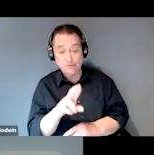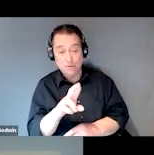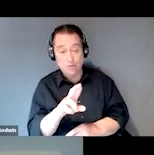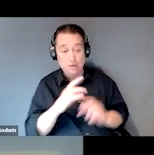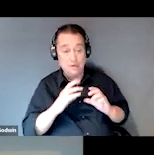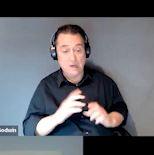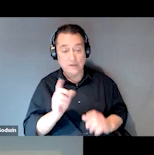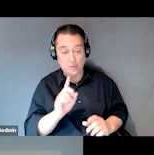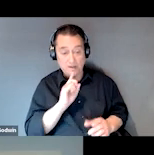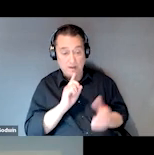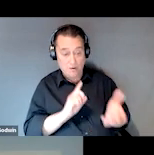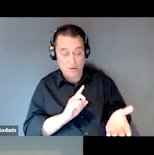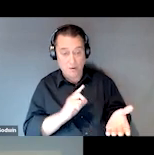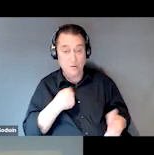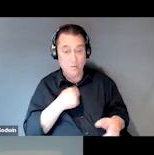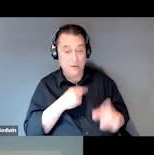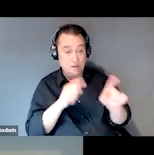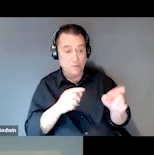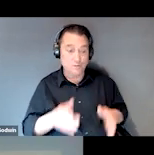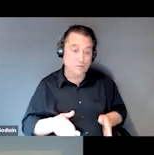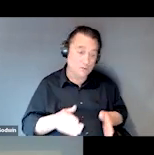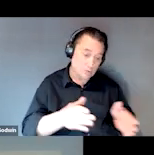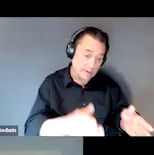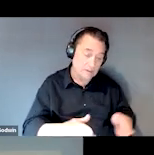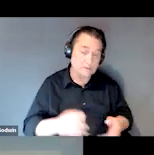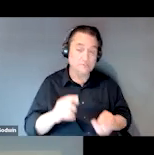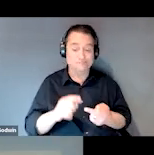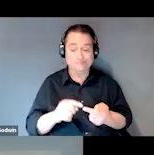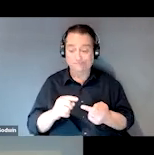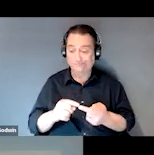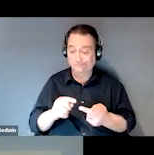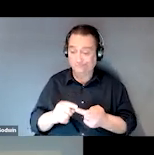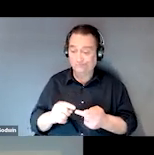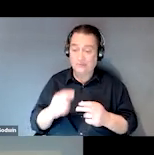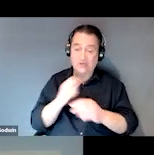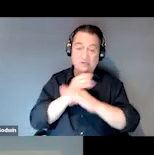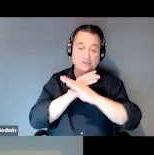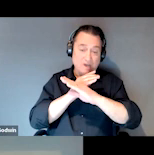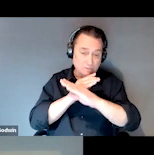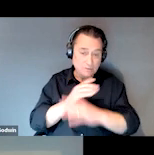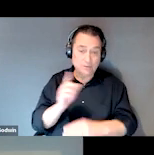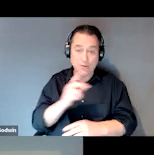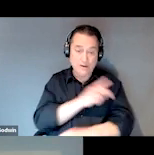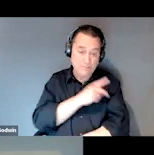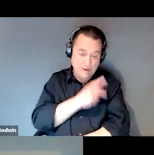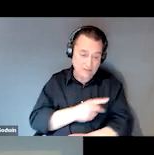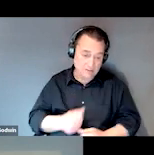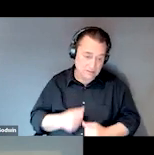So we go to the streets, to the shelters where the patients are, et cetera,